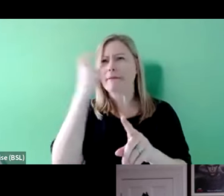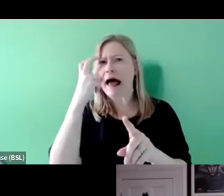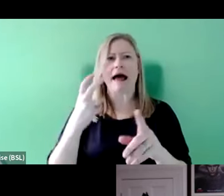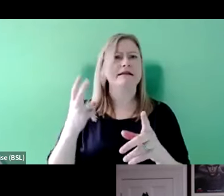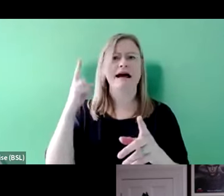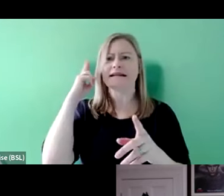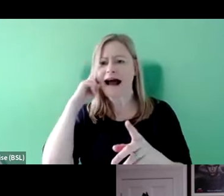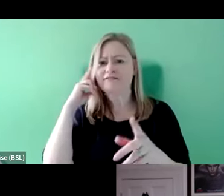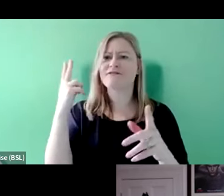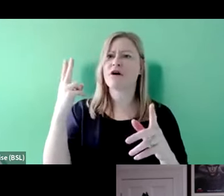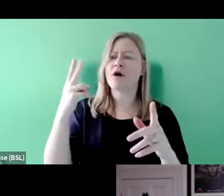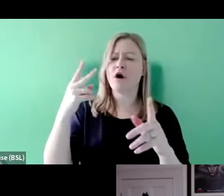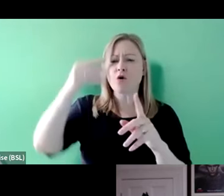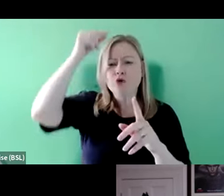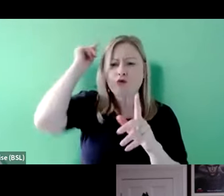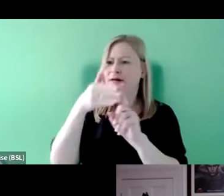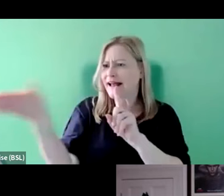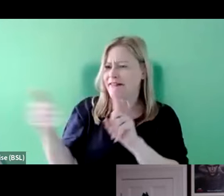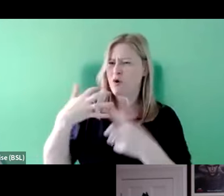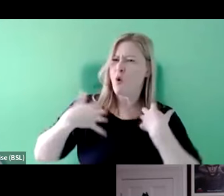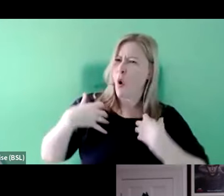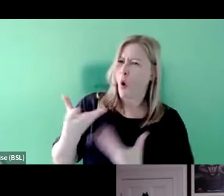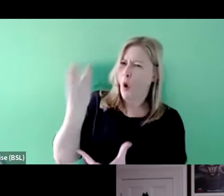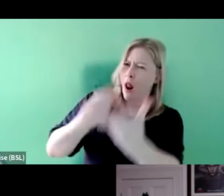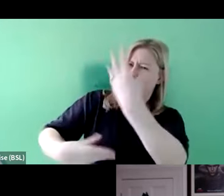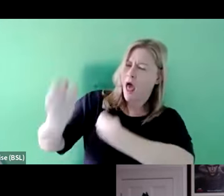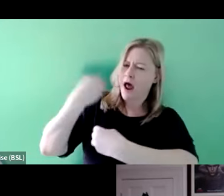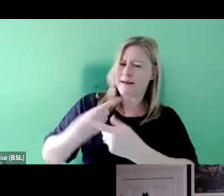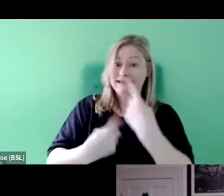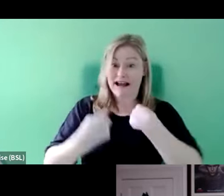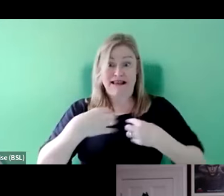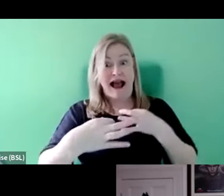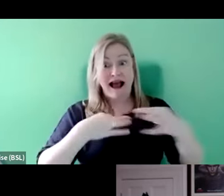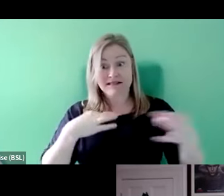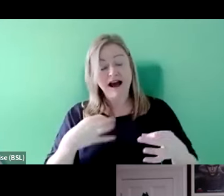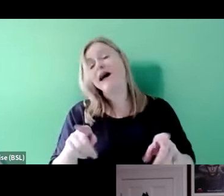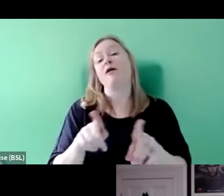deaf, neurodivergent. All of those things where myself as an actor and a writer, I wouldn't